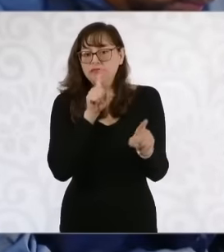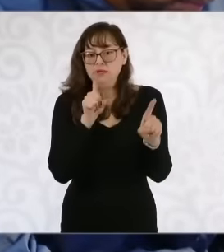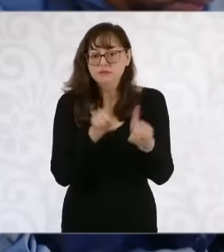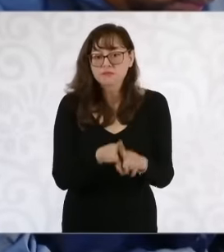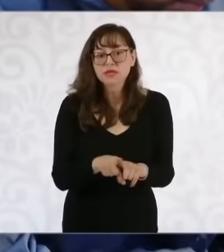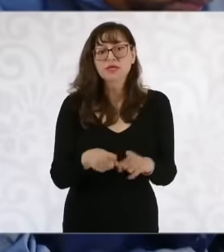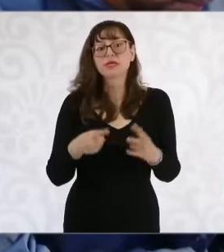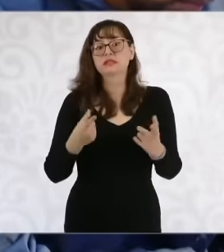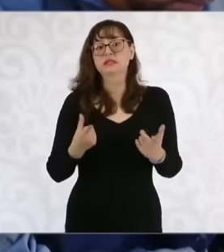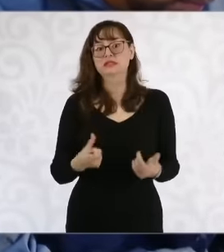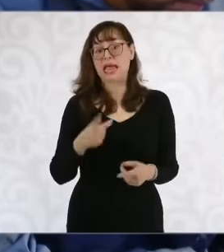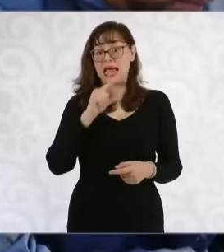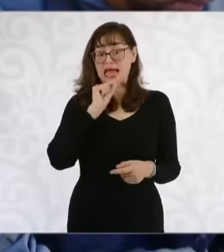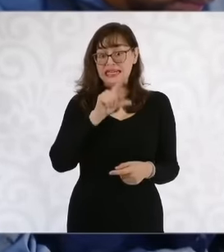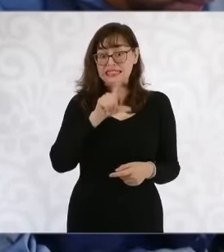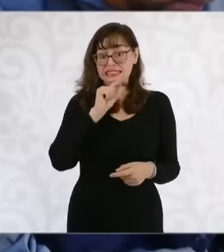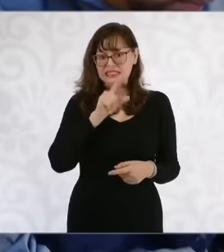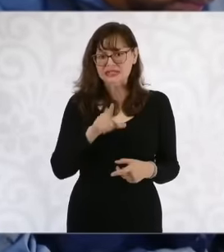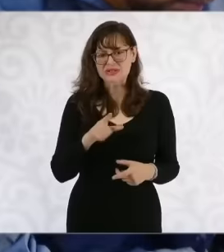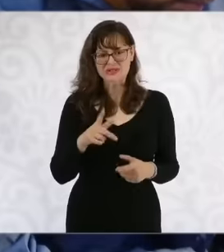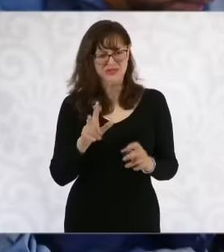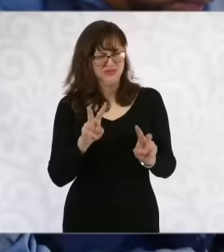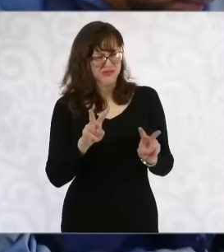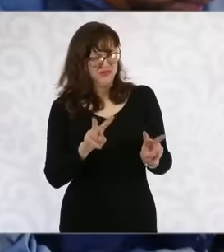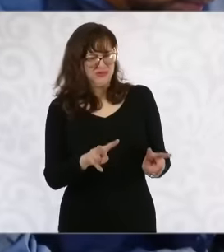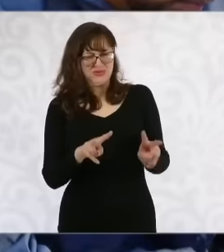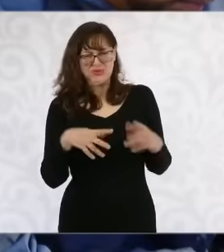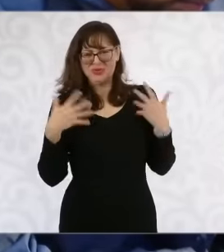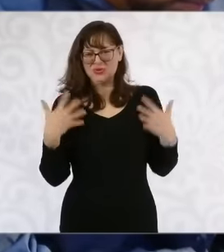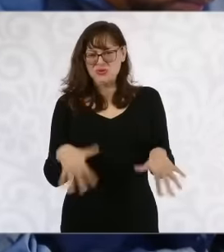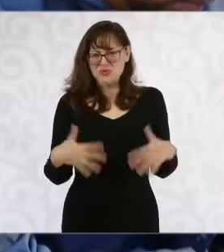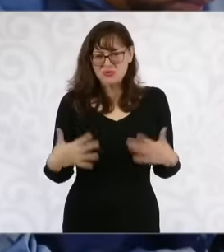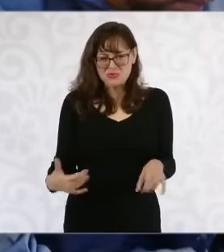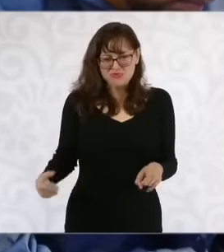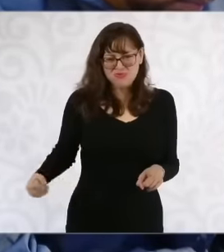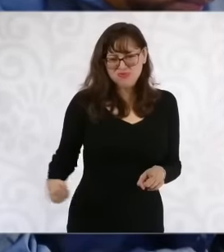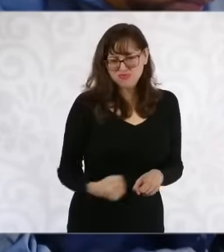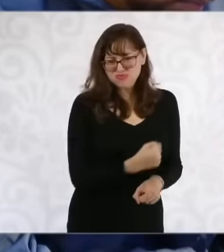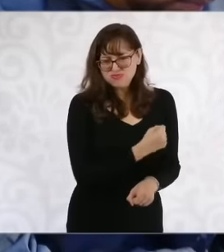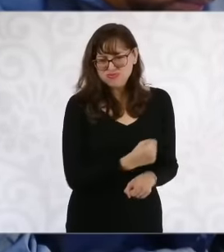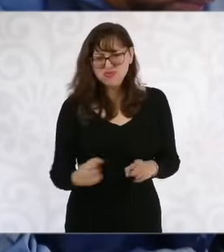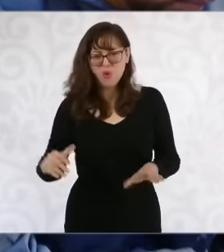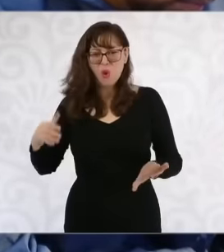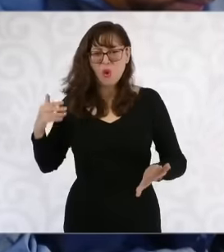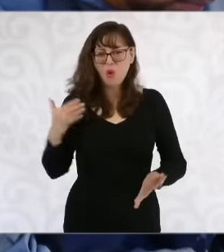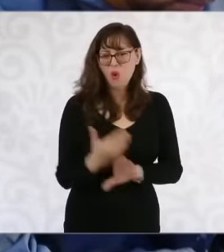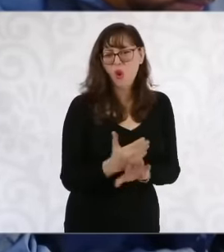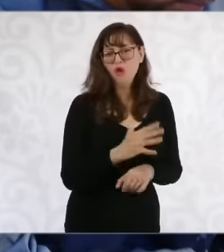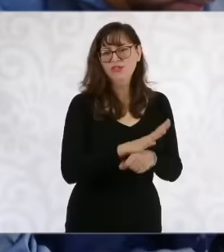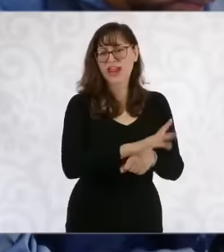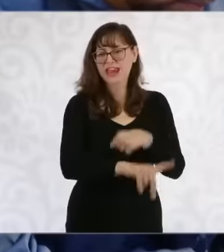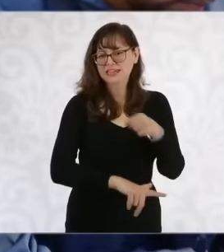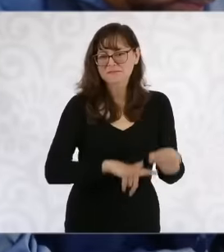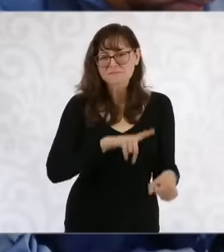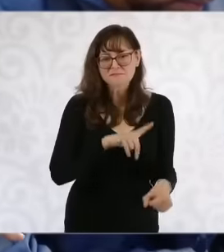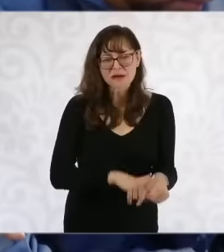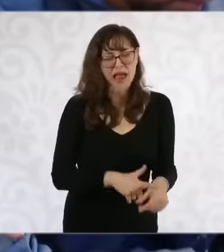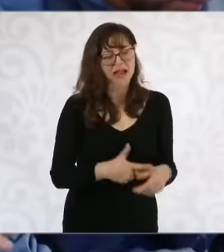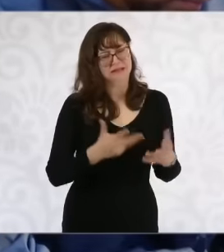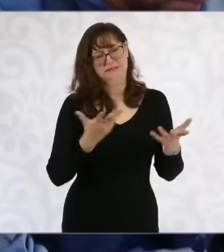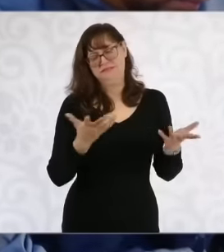Jalisco lately there have been reports of aggression against animals against mares of all kinds, not even